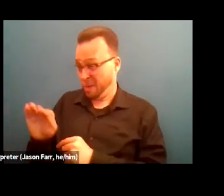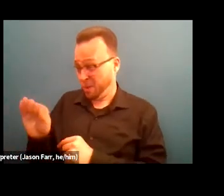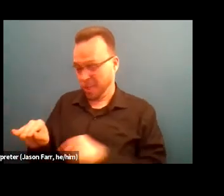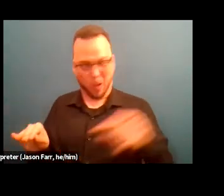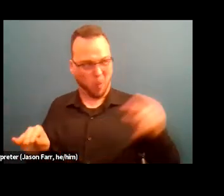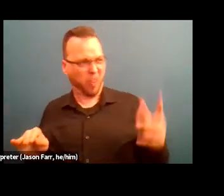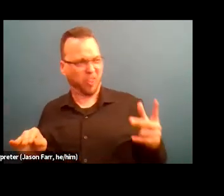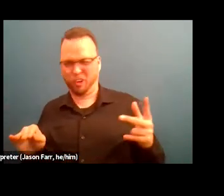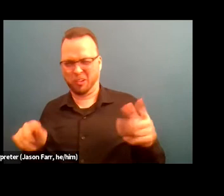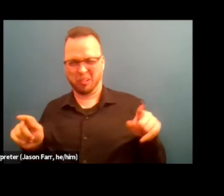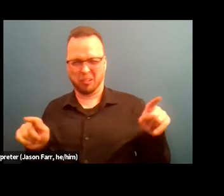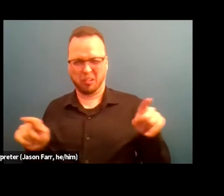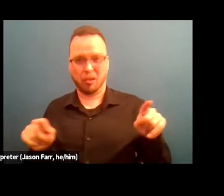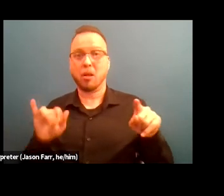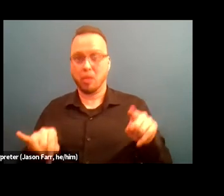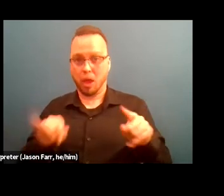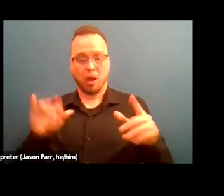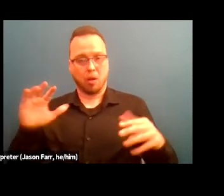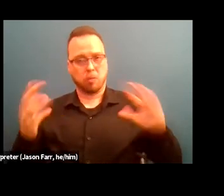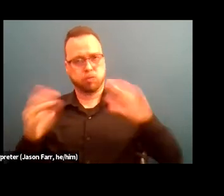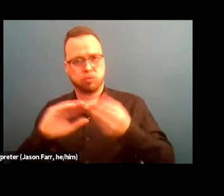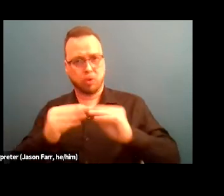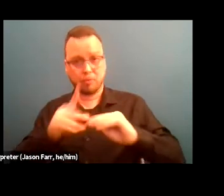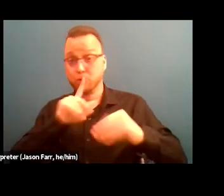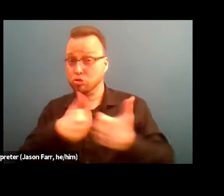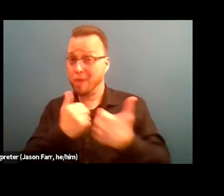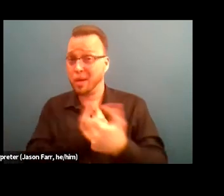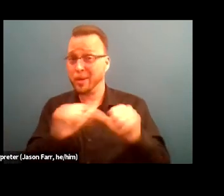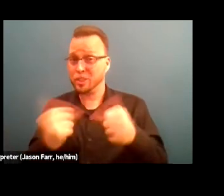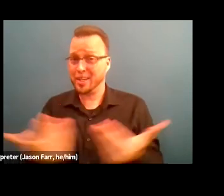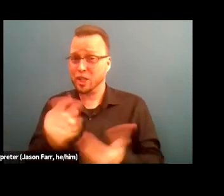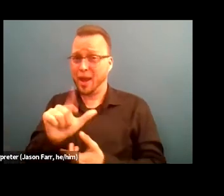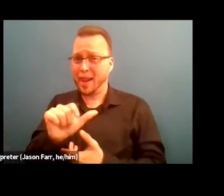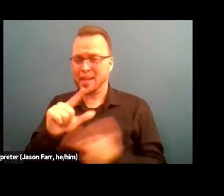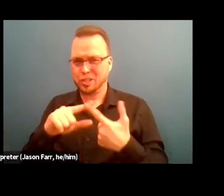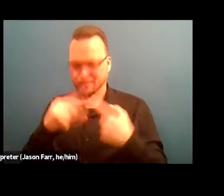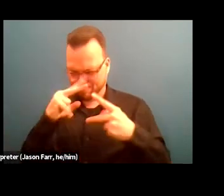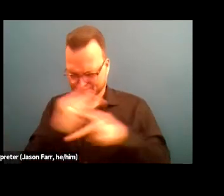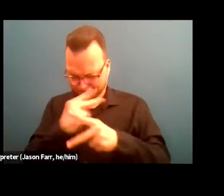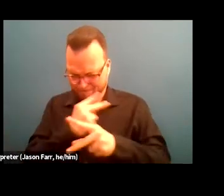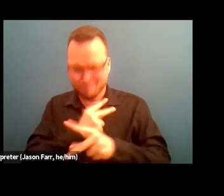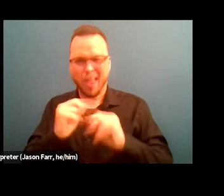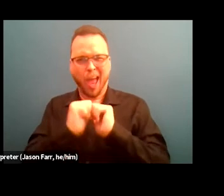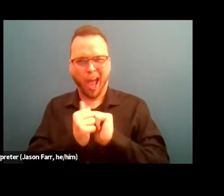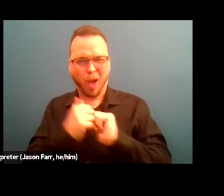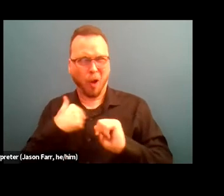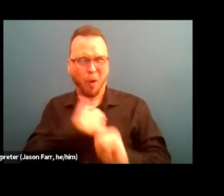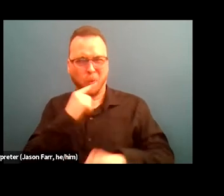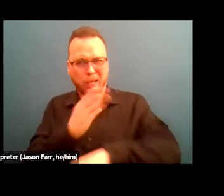a lot of our agencies here in Los Angeles to really reflect on how is that we are moving the dial